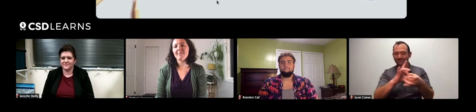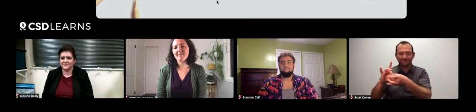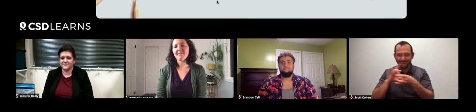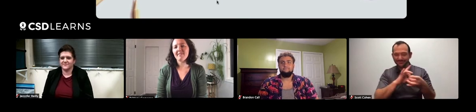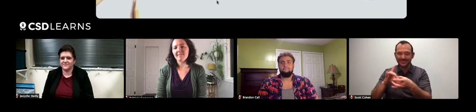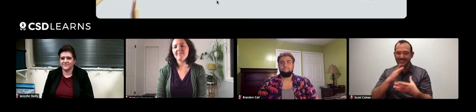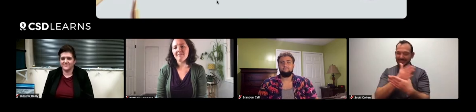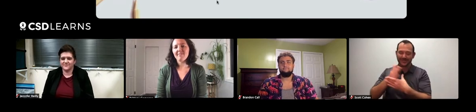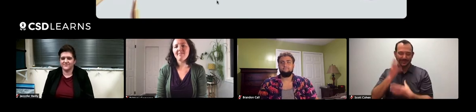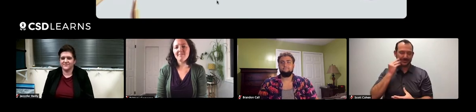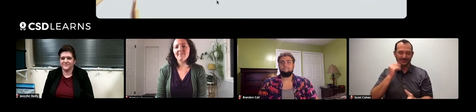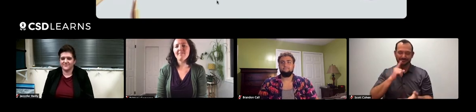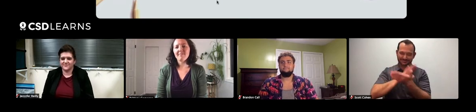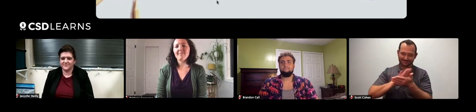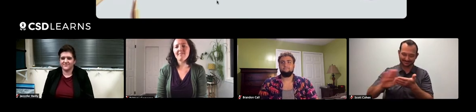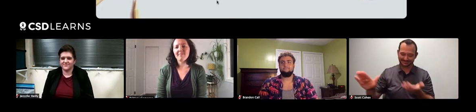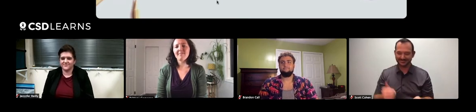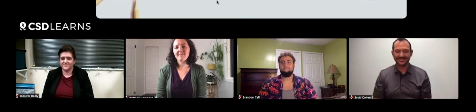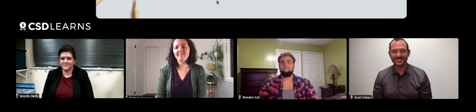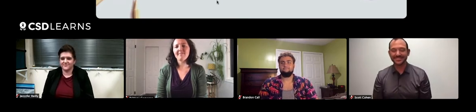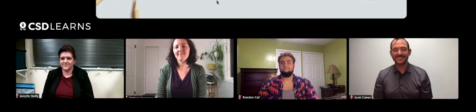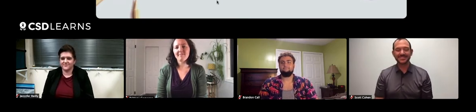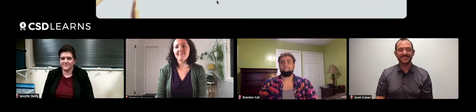and have that rapport of shared experience is really nice.